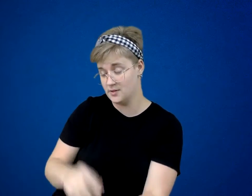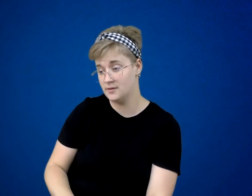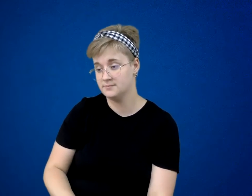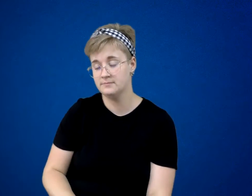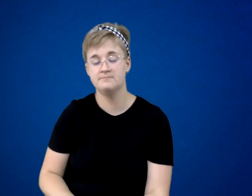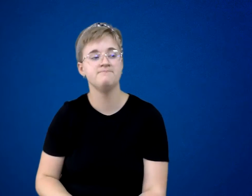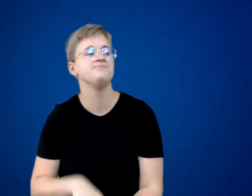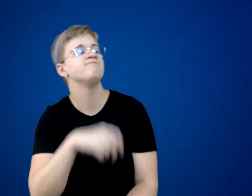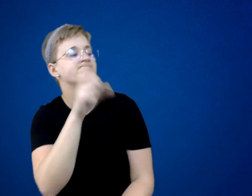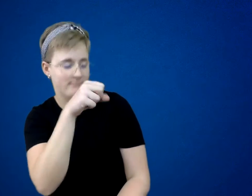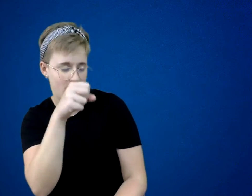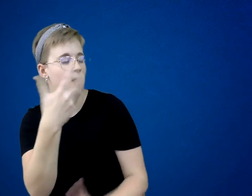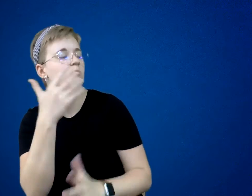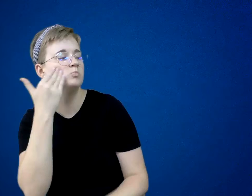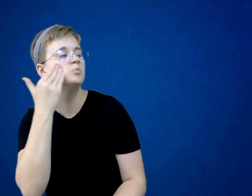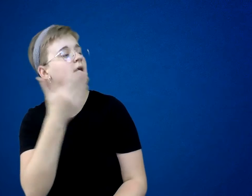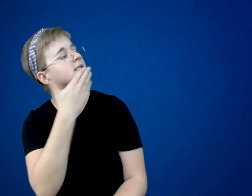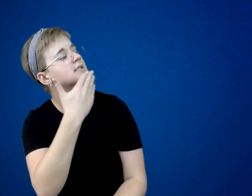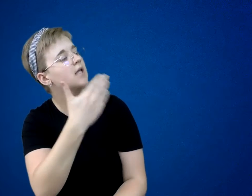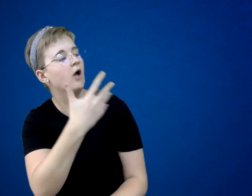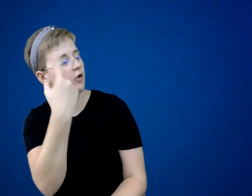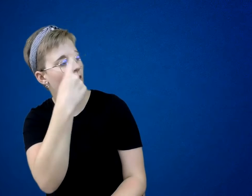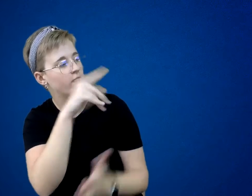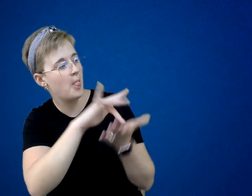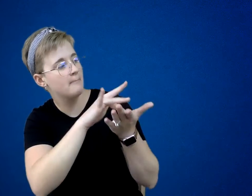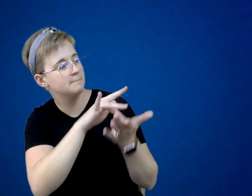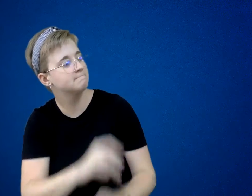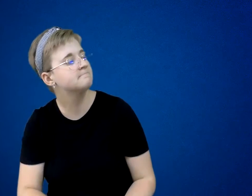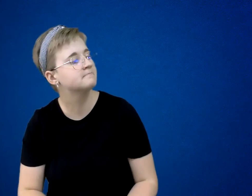“Yes, I know. Thank you for the medicine.”